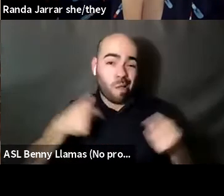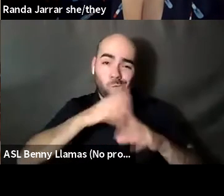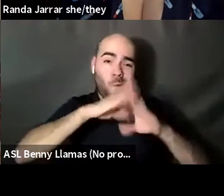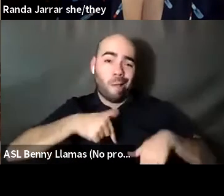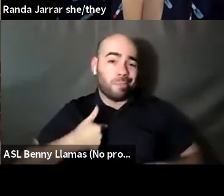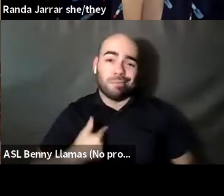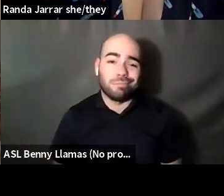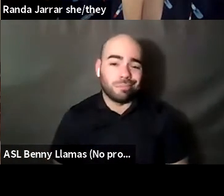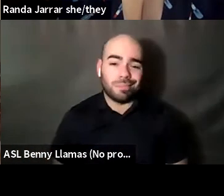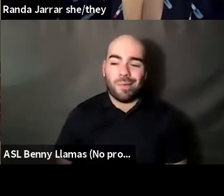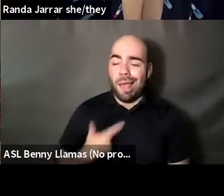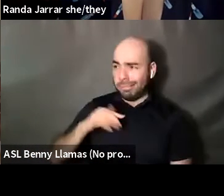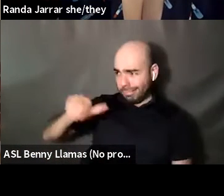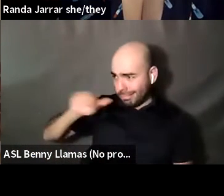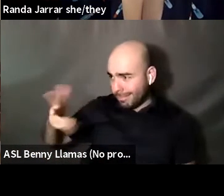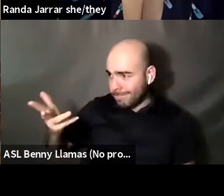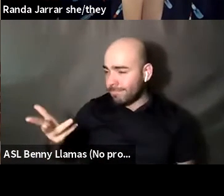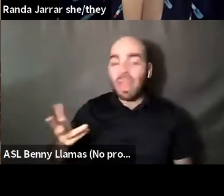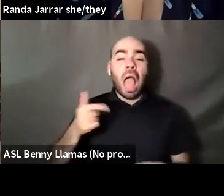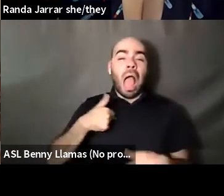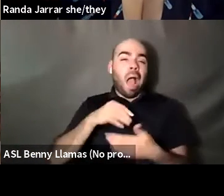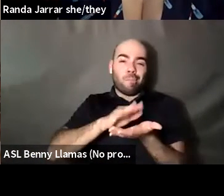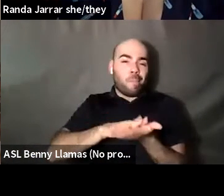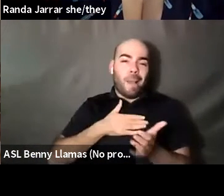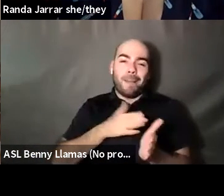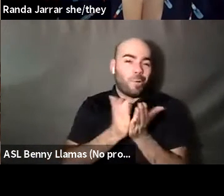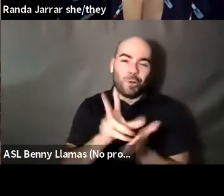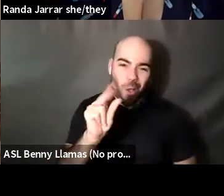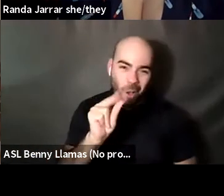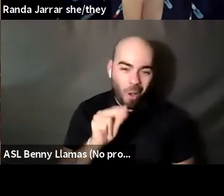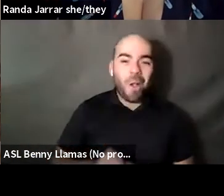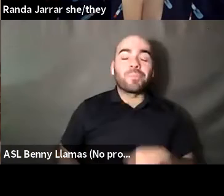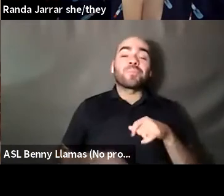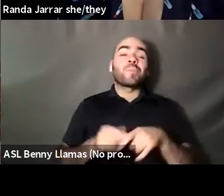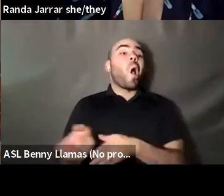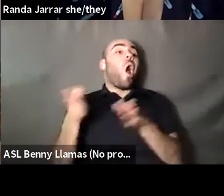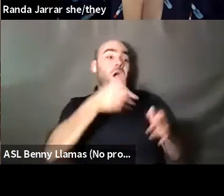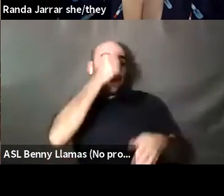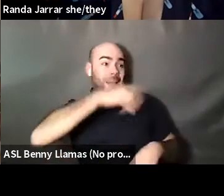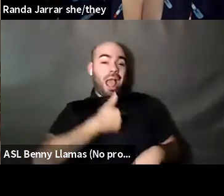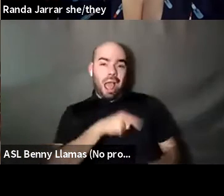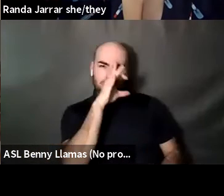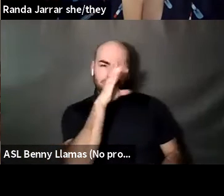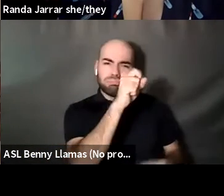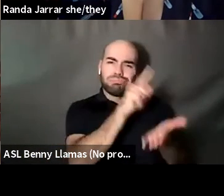Nahshon Anderson: That side of my memoir, that's not in my book also talk about a guy who I fell in love with for over a decade, he committed suicide.